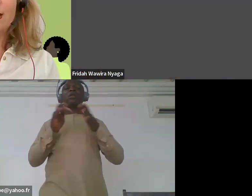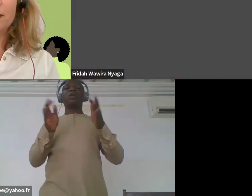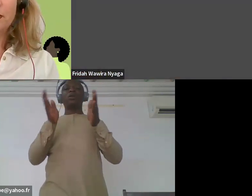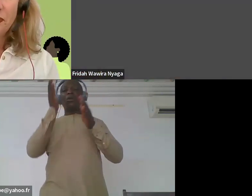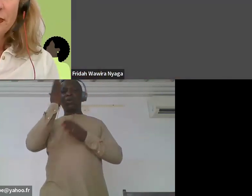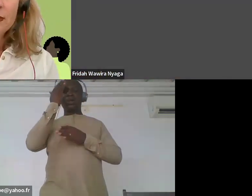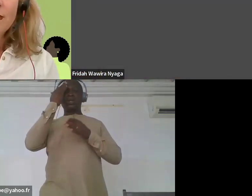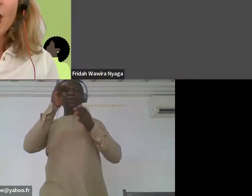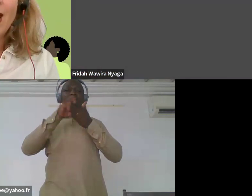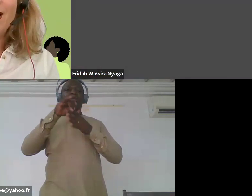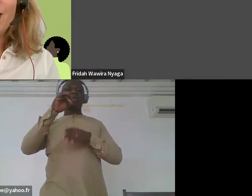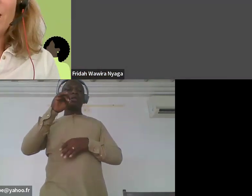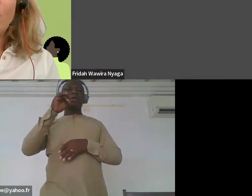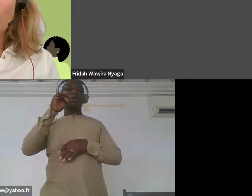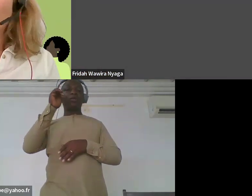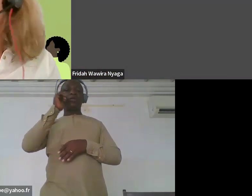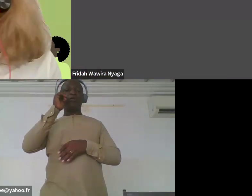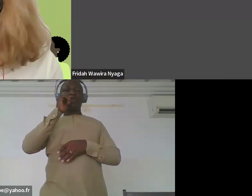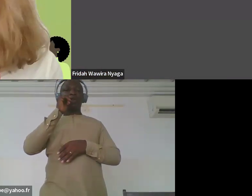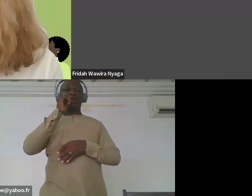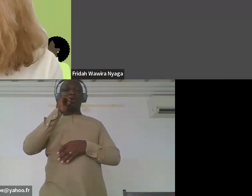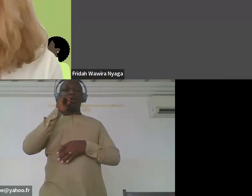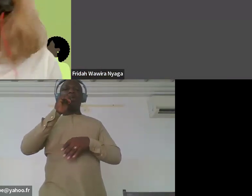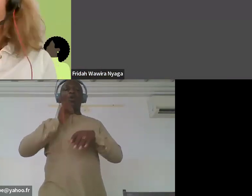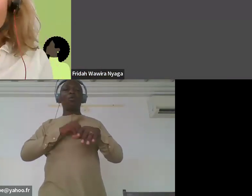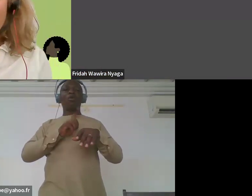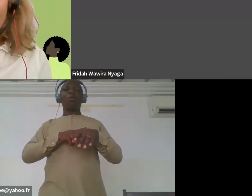during Women Deliver